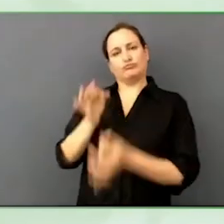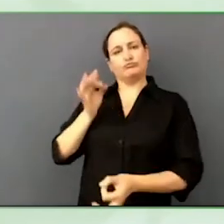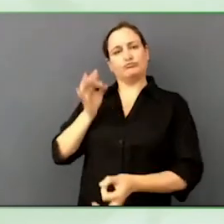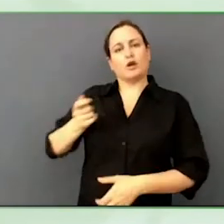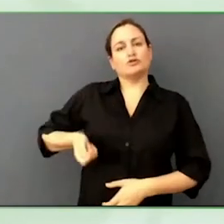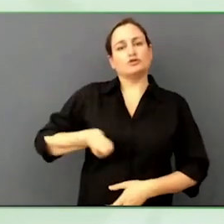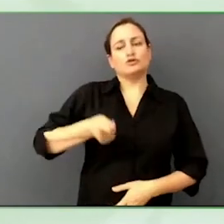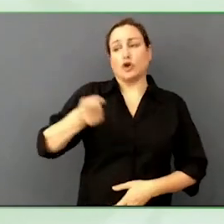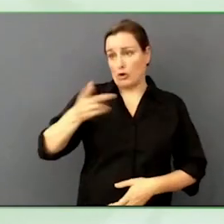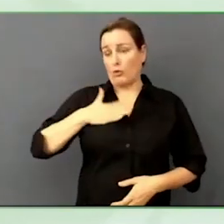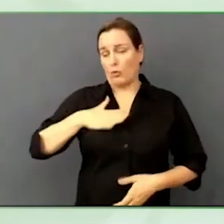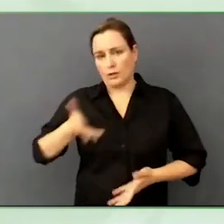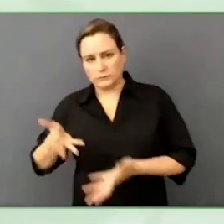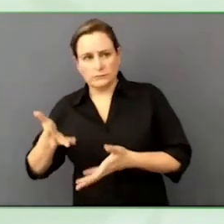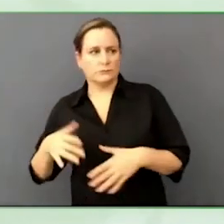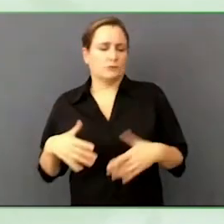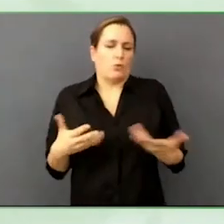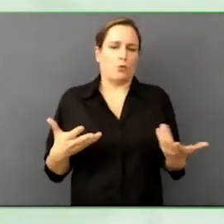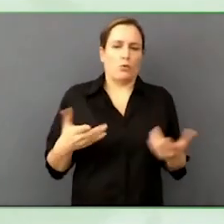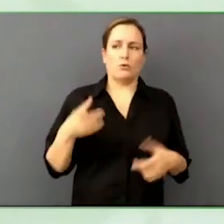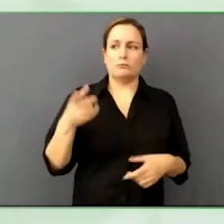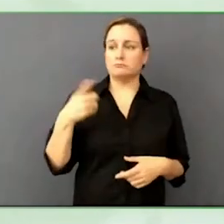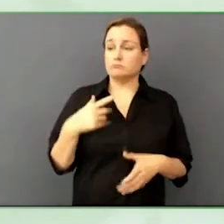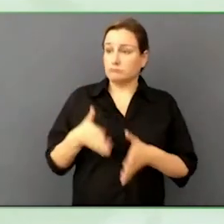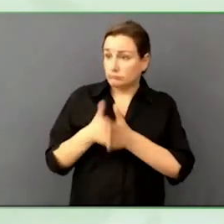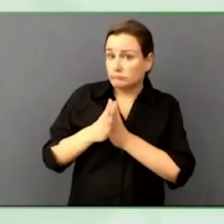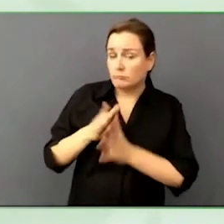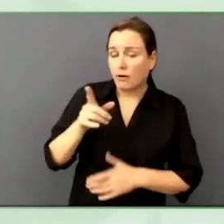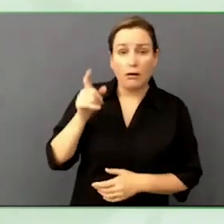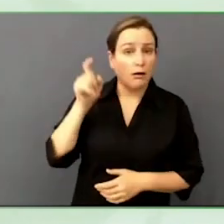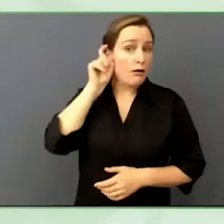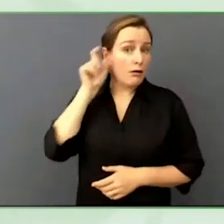hearing aid, they want to use it, it sets you apart in an awkward sense.